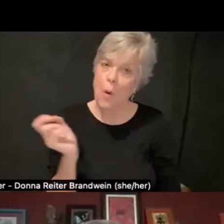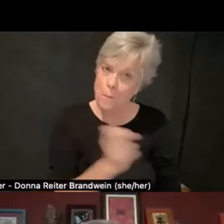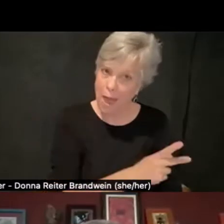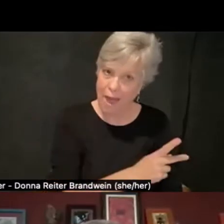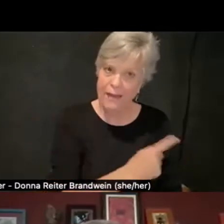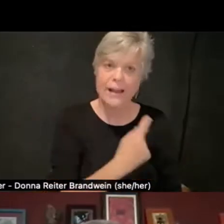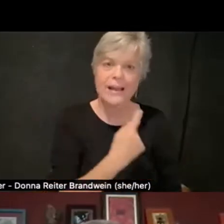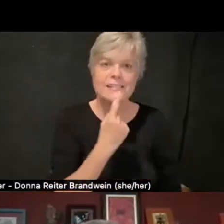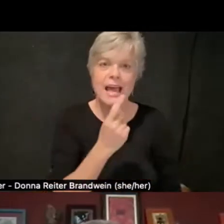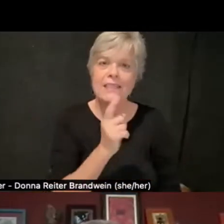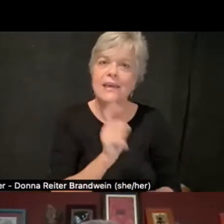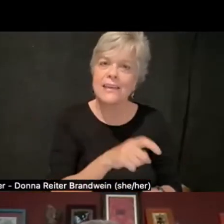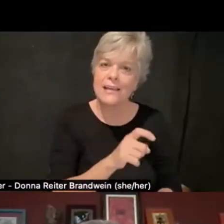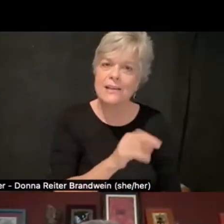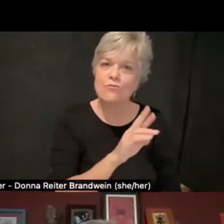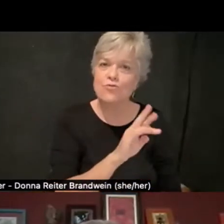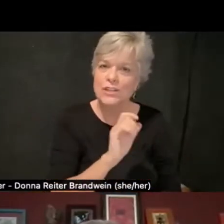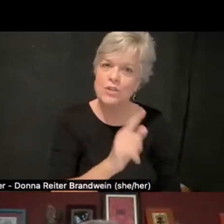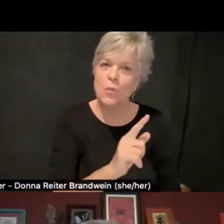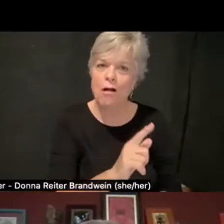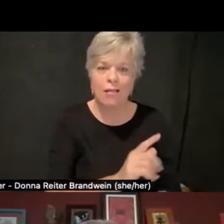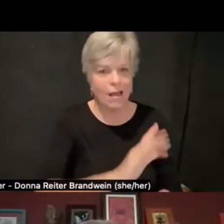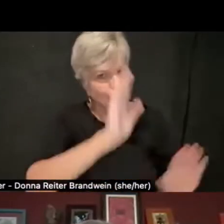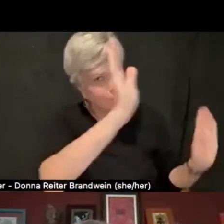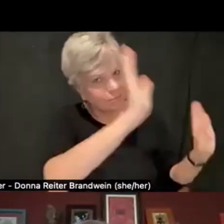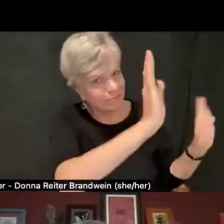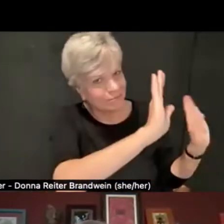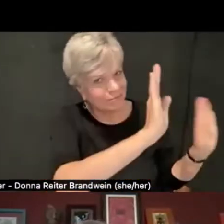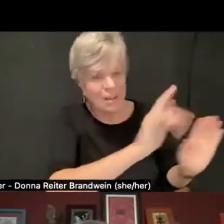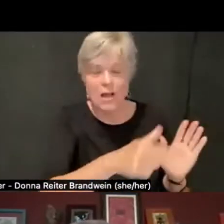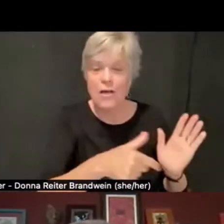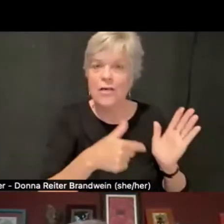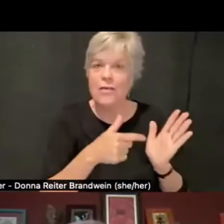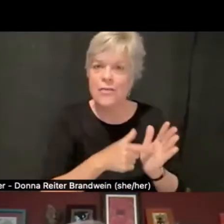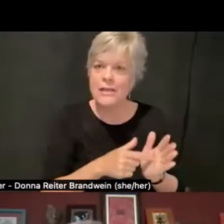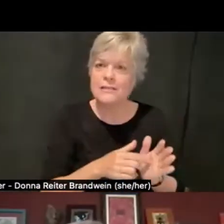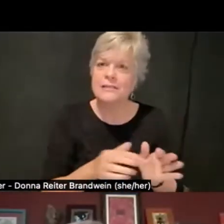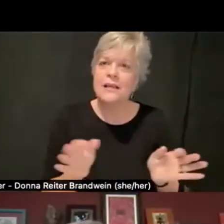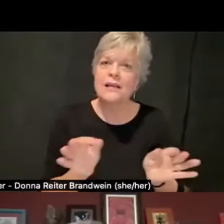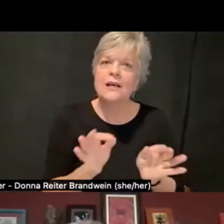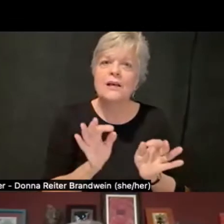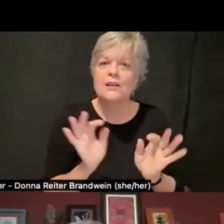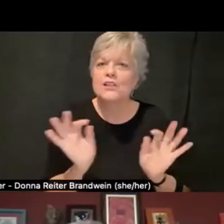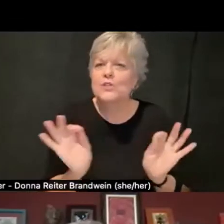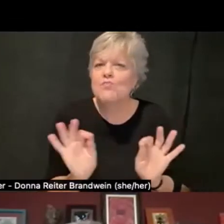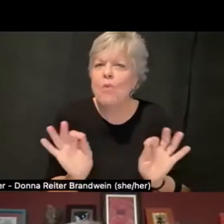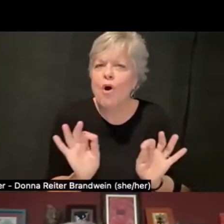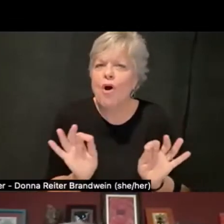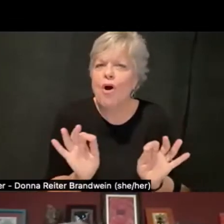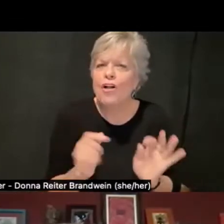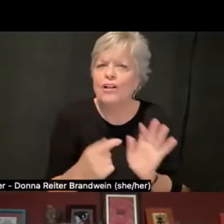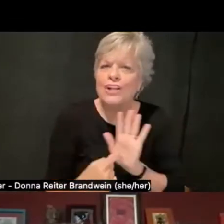This small everyday gesture of porch sitting was linked to humanization." And so I was thinking about that